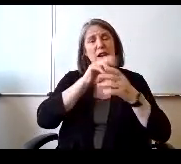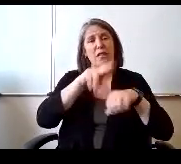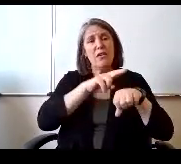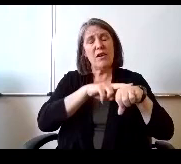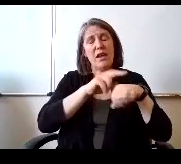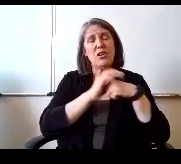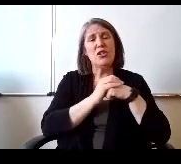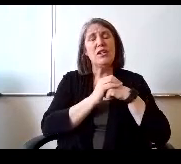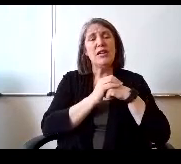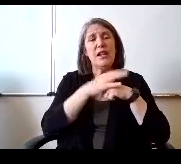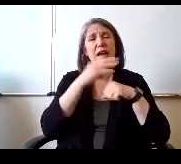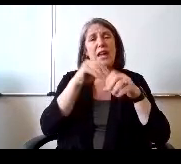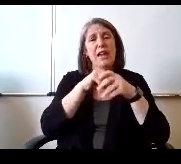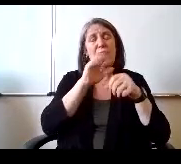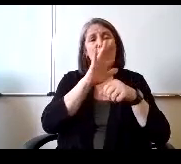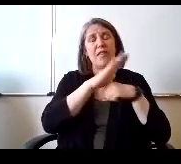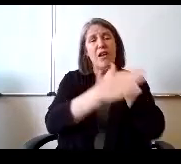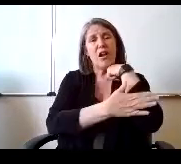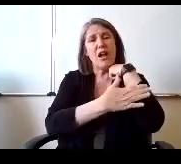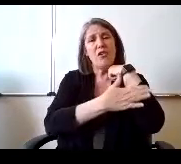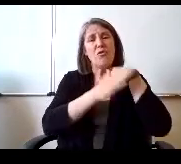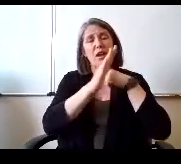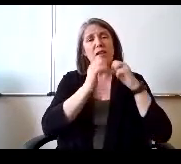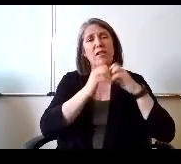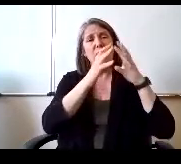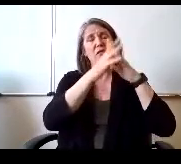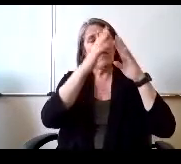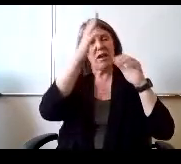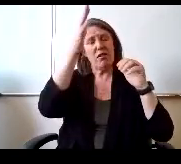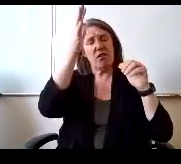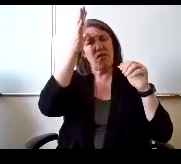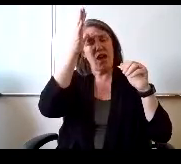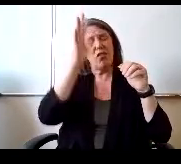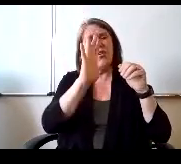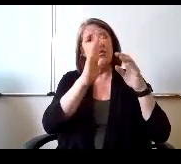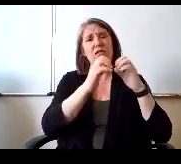And in their country, their founding fathers, their founding documents.